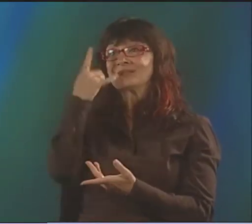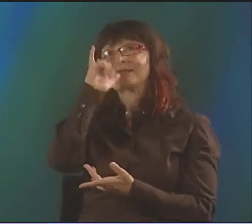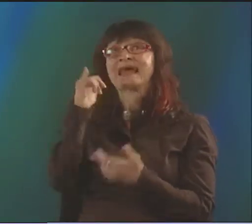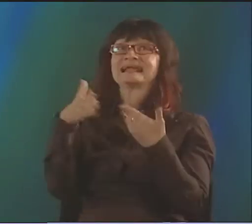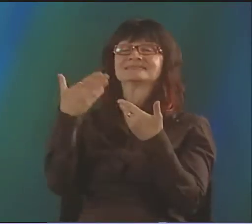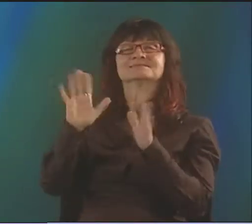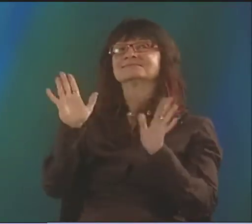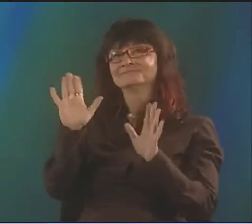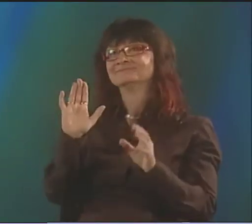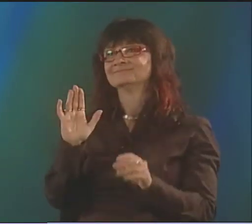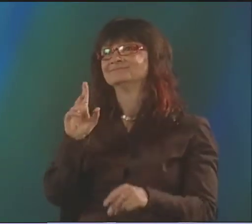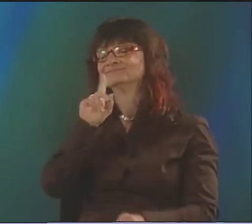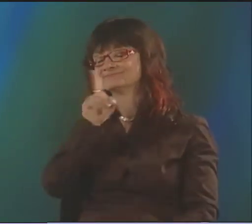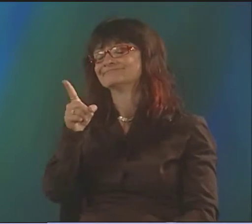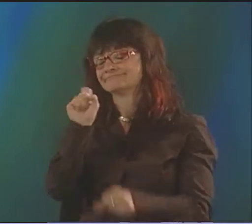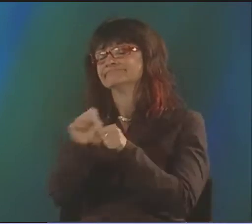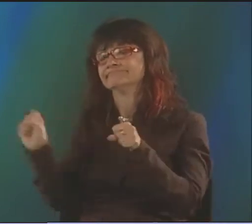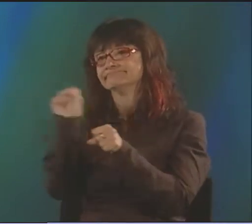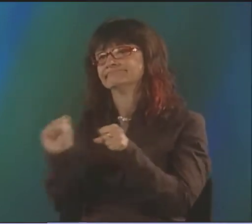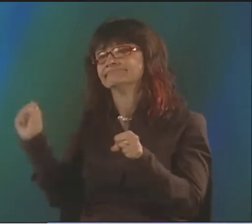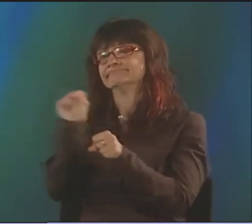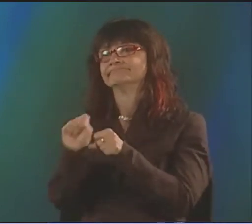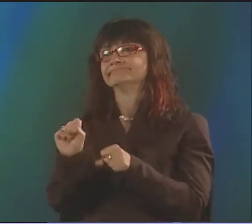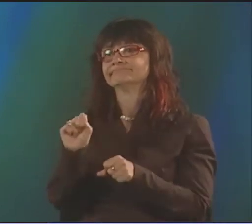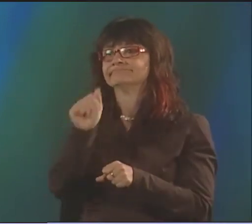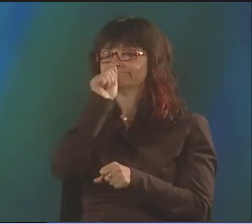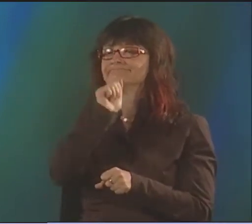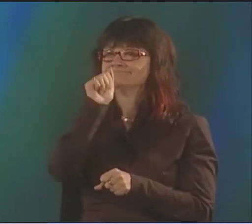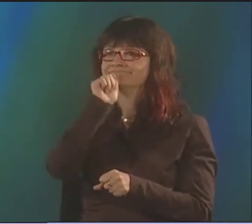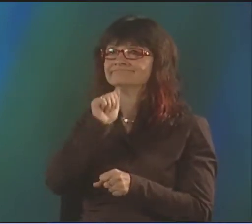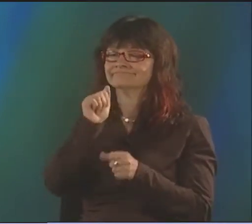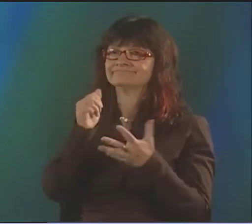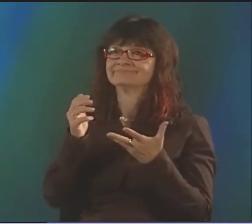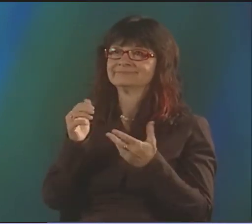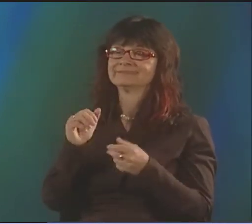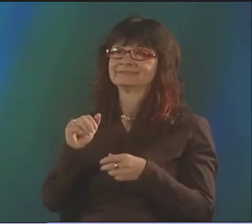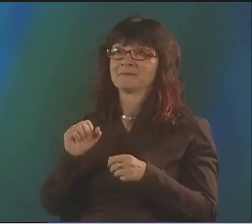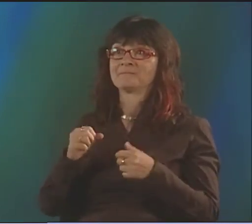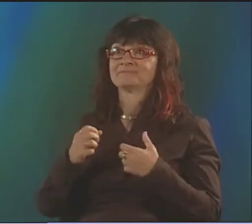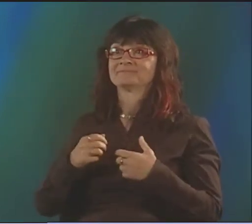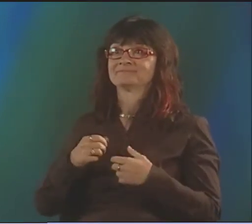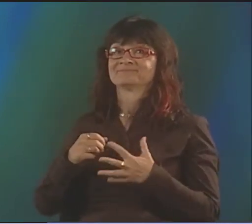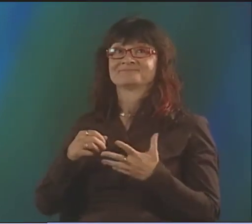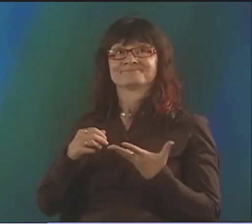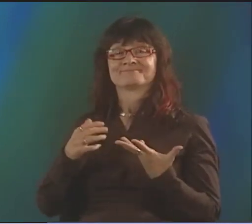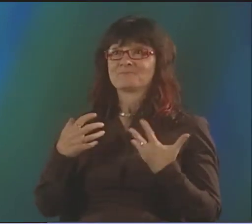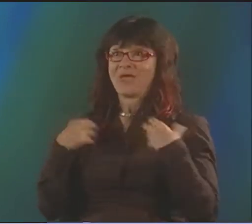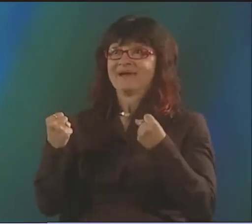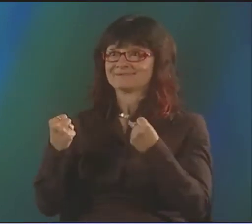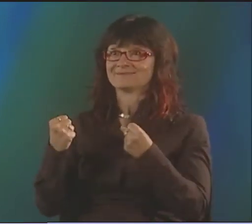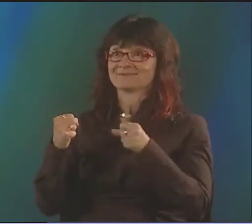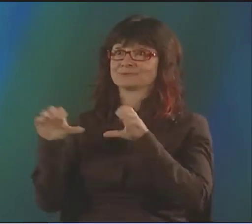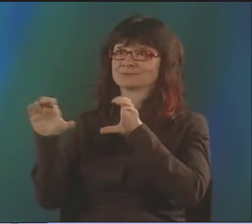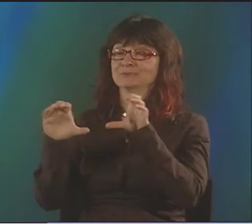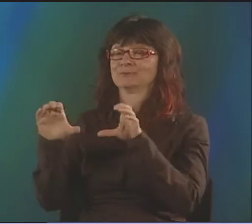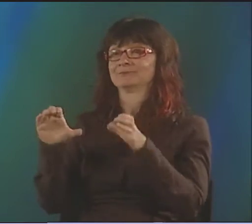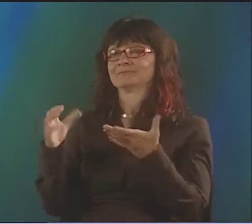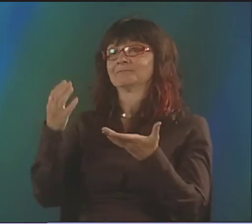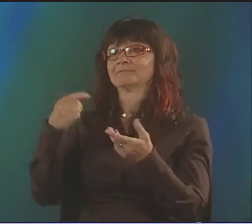TO TRY TO GET THIS IDEA SOME TRACTION, AND, I MEAN, IT MIGHT HAVE SEEMED LIKE IT WAS EASY, BUT IT WAS A LONG SLOG OF BEING VERY PATIENT FOR YEARS.